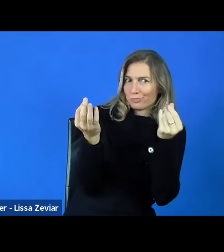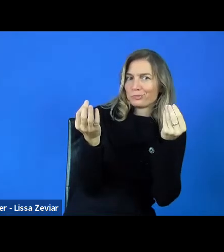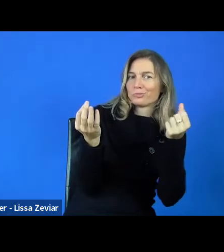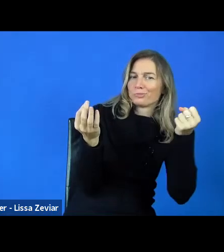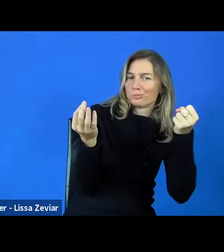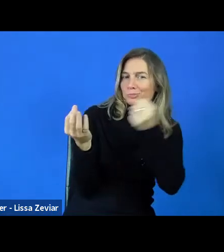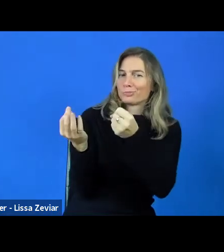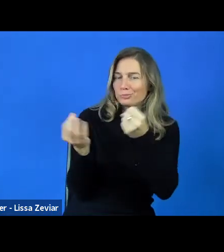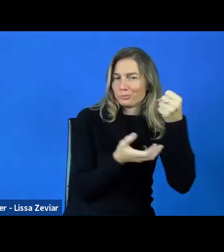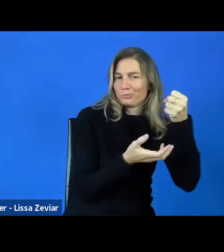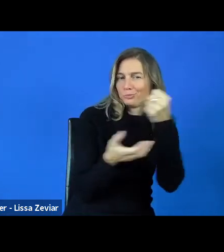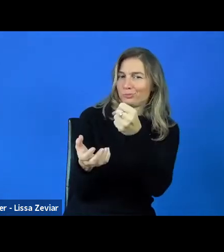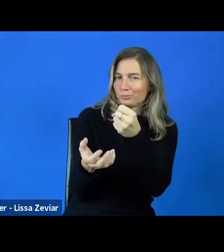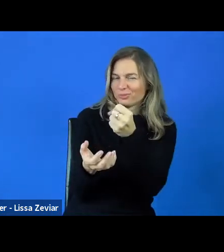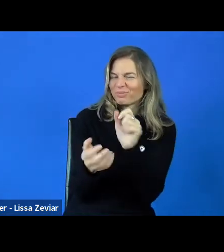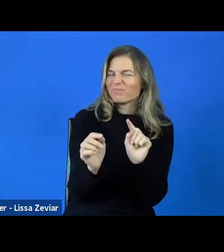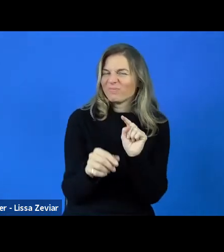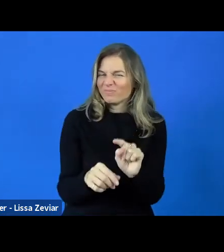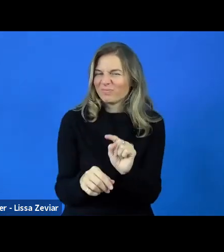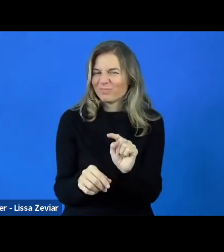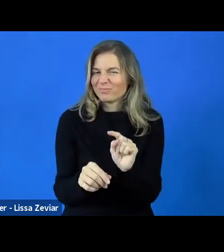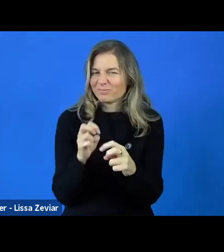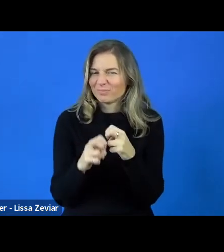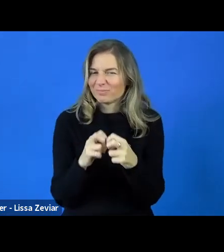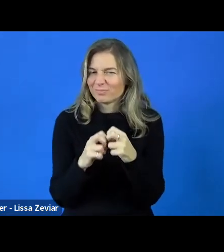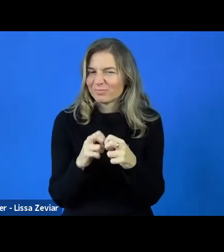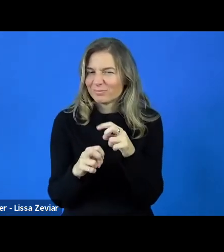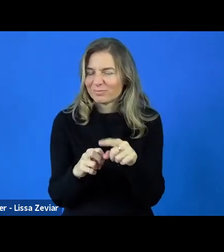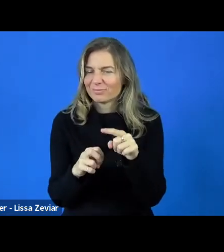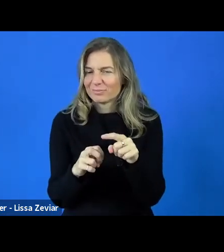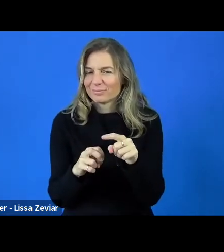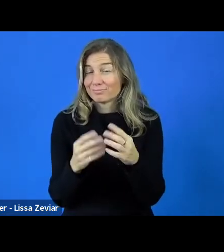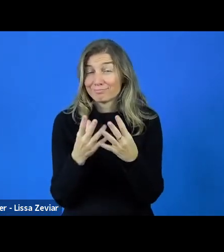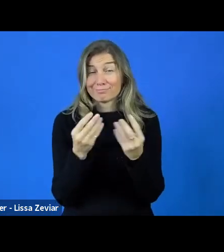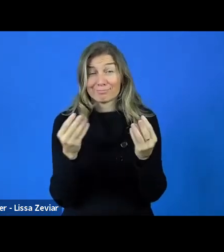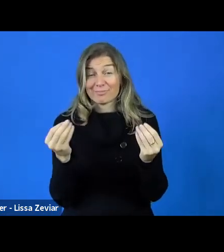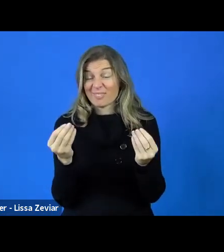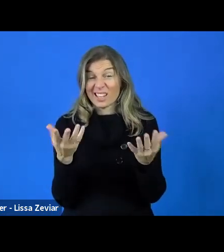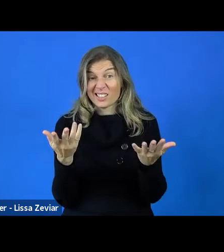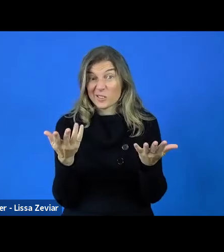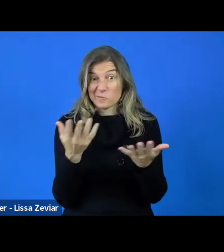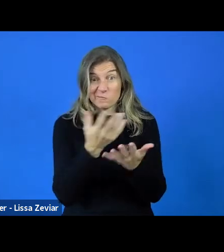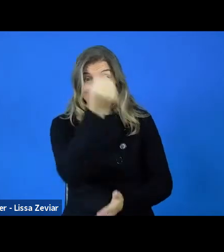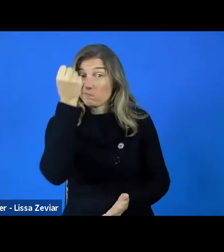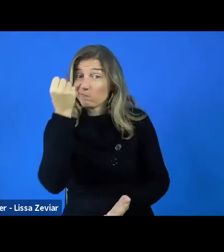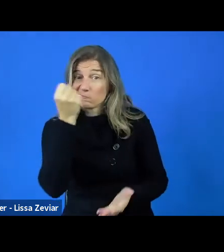This is the big issue. This is where most people fail, where most organisations fail.